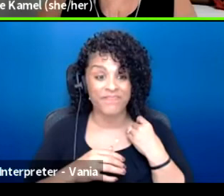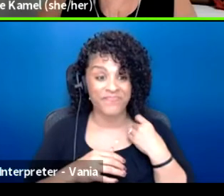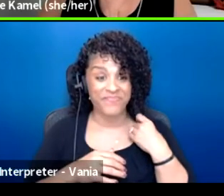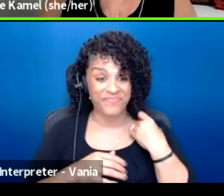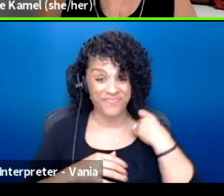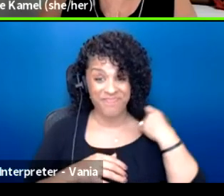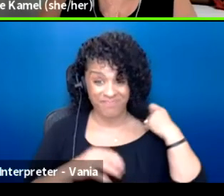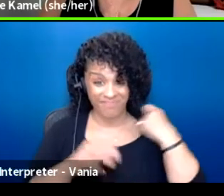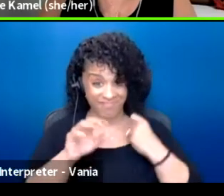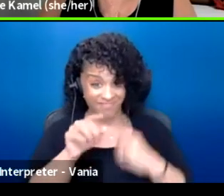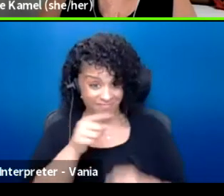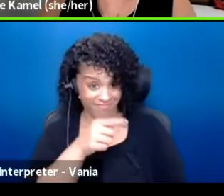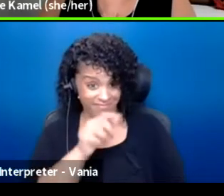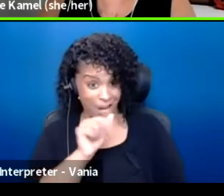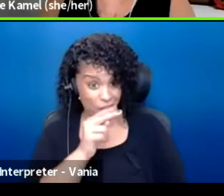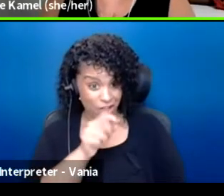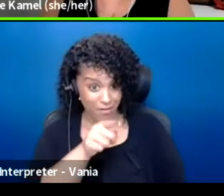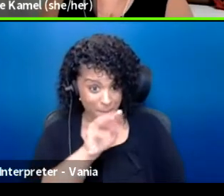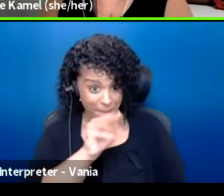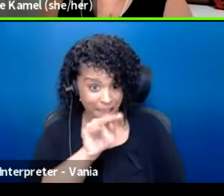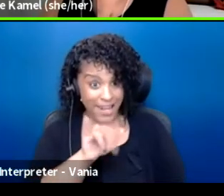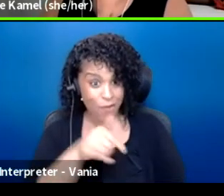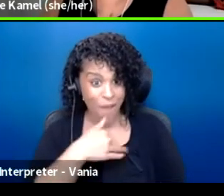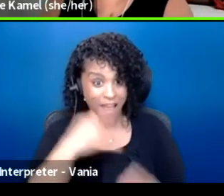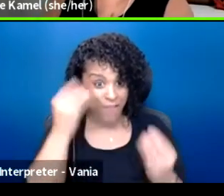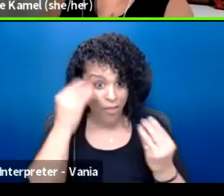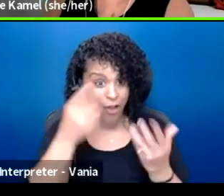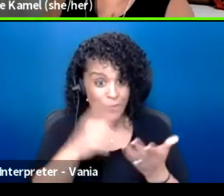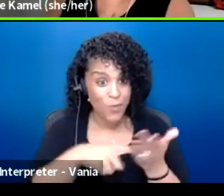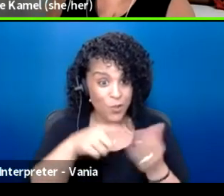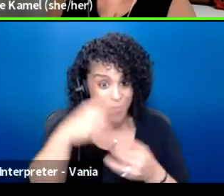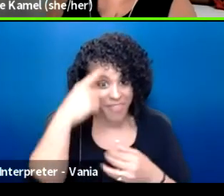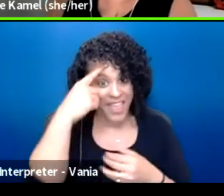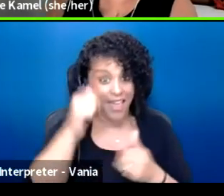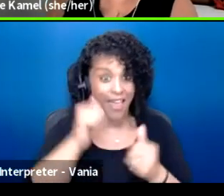Manny, do you have some thoughts on what you think theater would look like